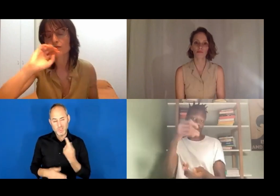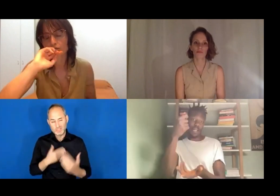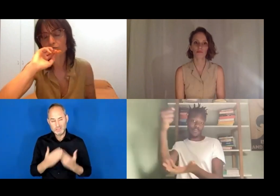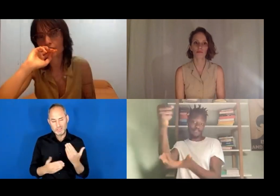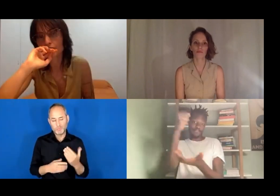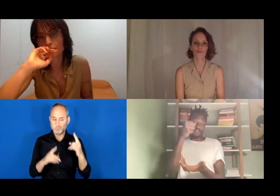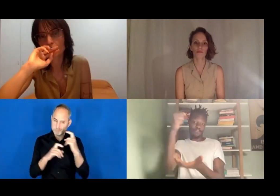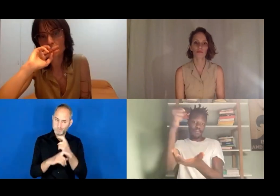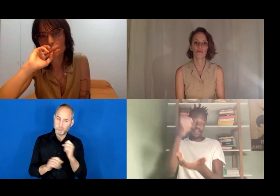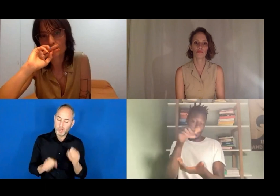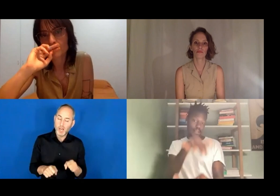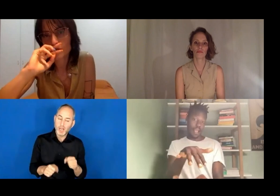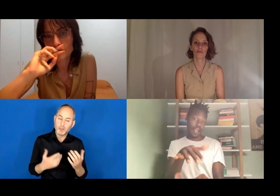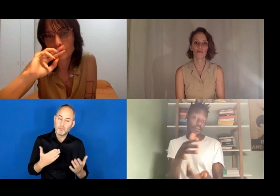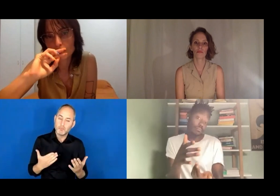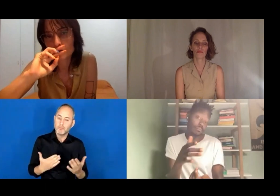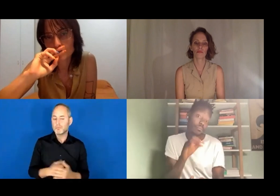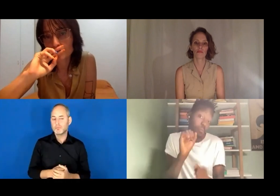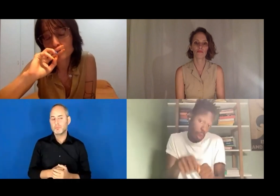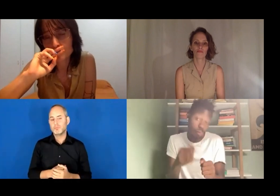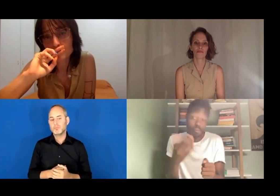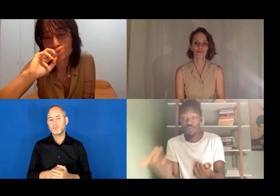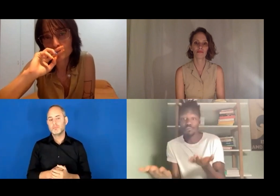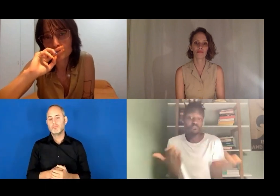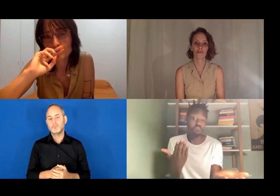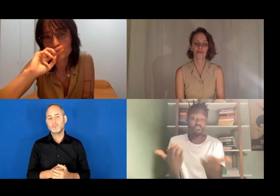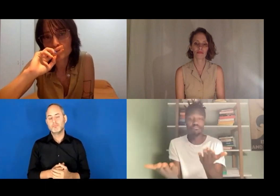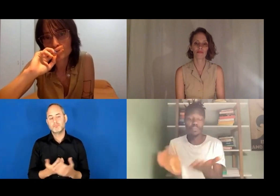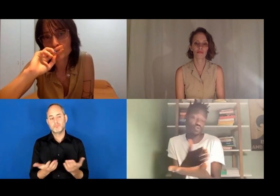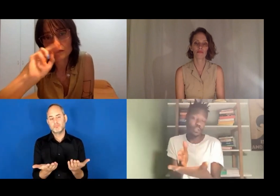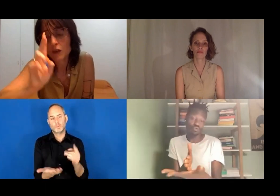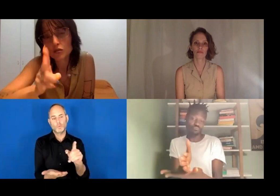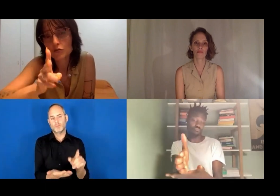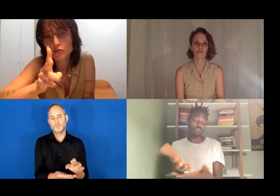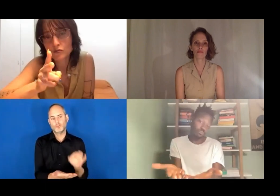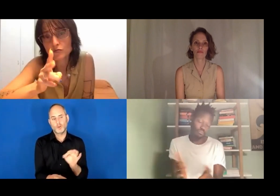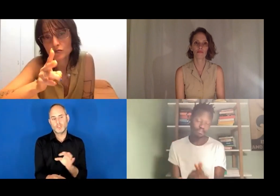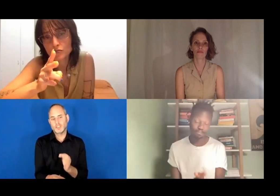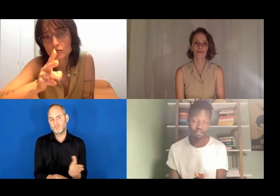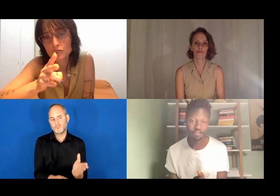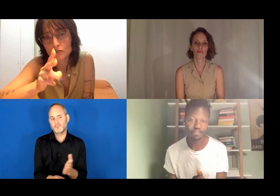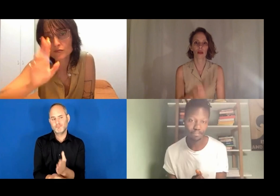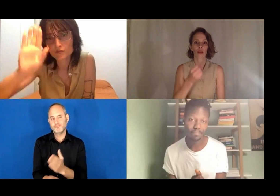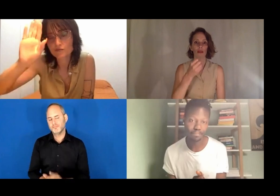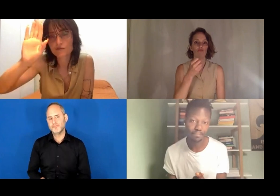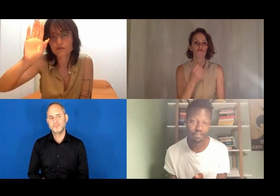and make sure to network with people that know how to get the funds and then work between the two groups.